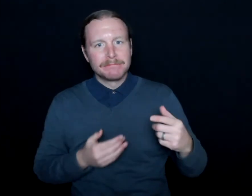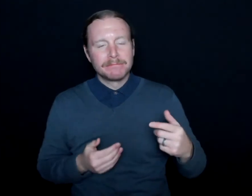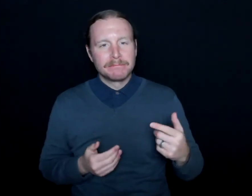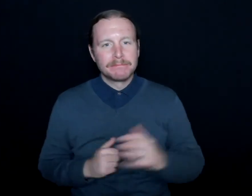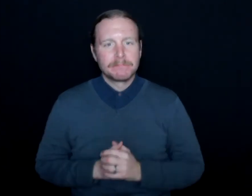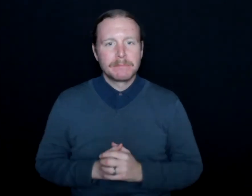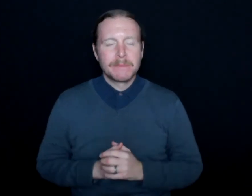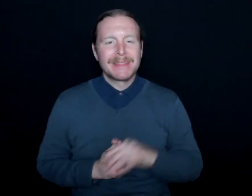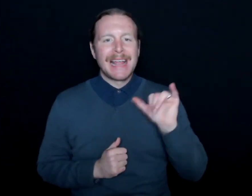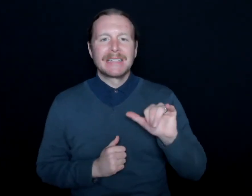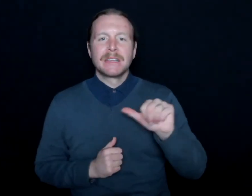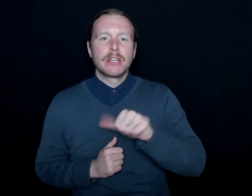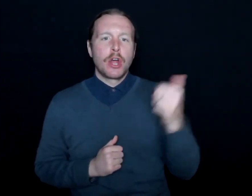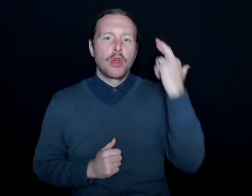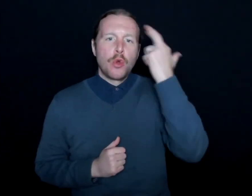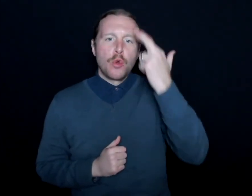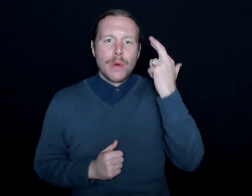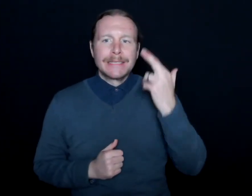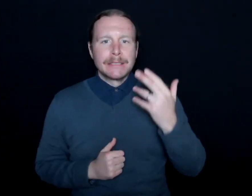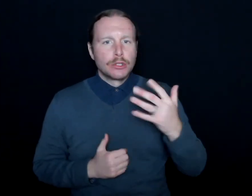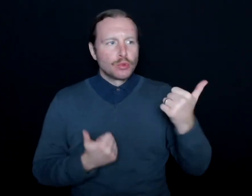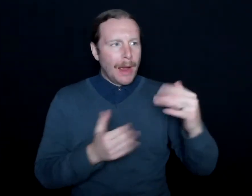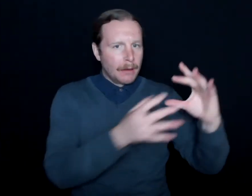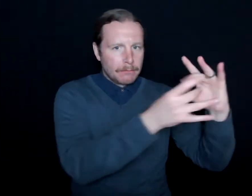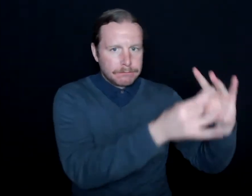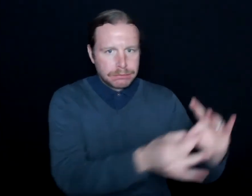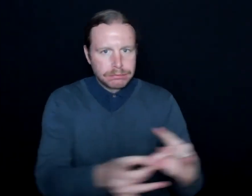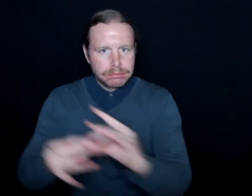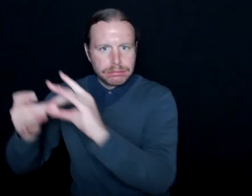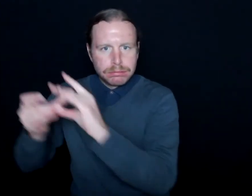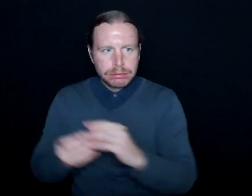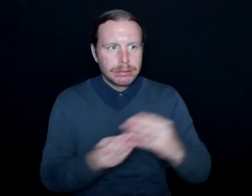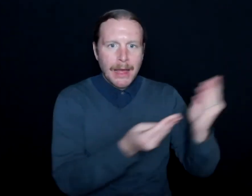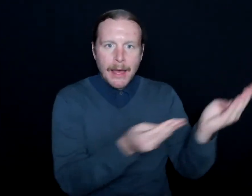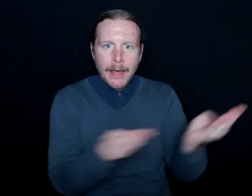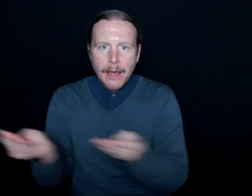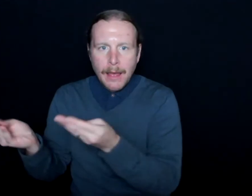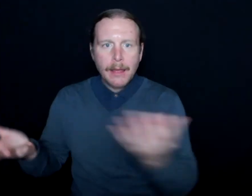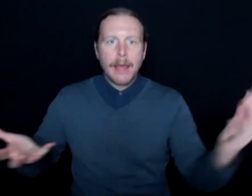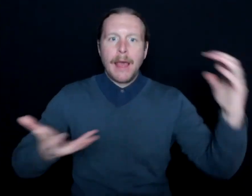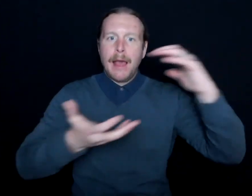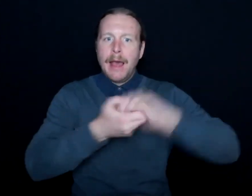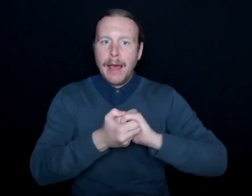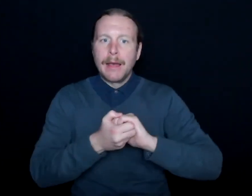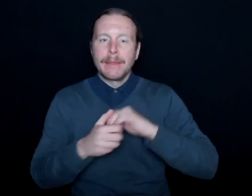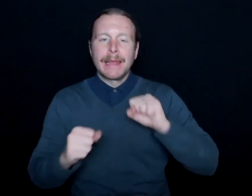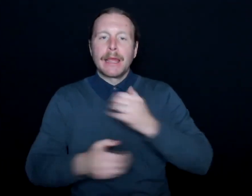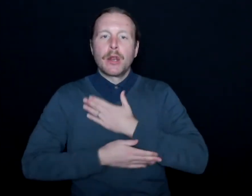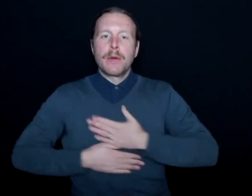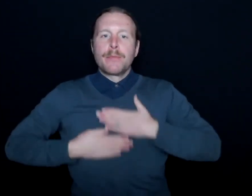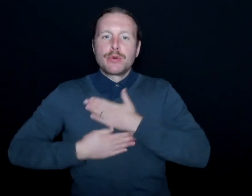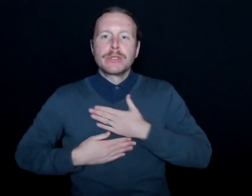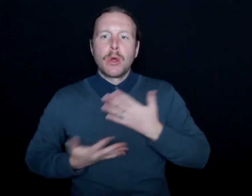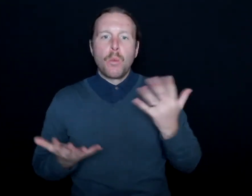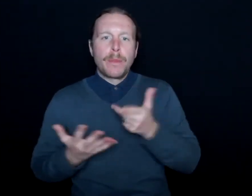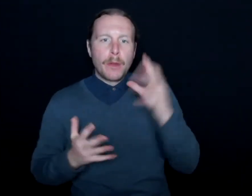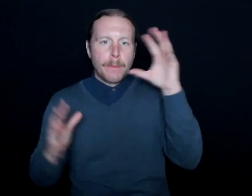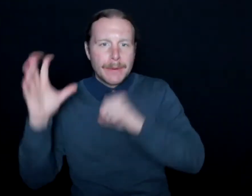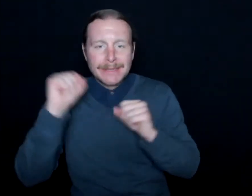And so that's another reason of being a conduit and being an ally, so they can appreciate all these other nuances that they're missing out on. This is not to pity them.